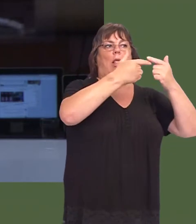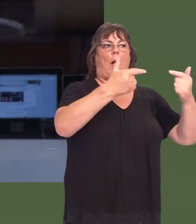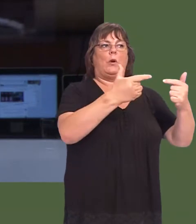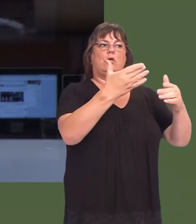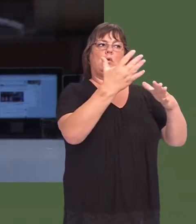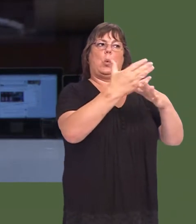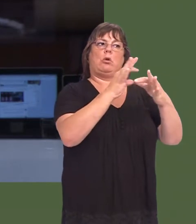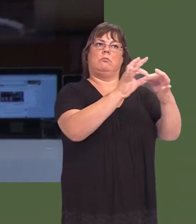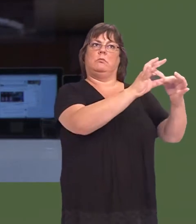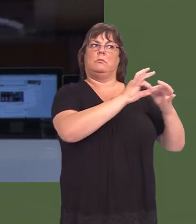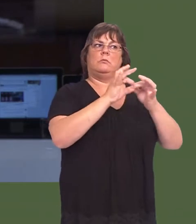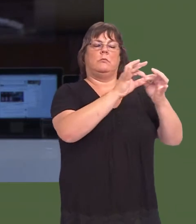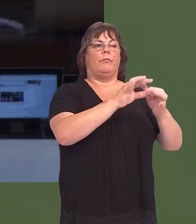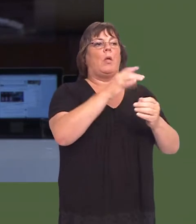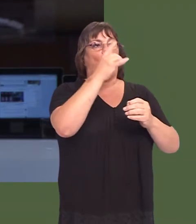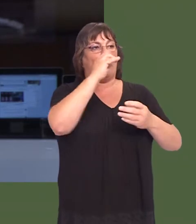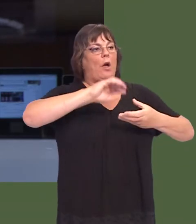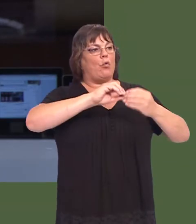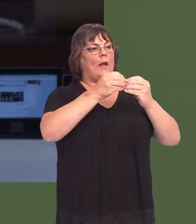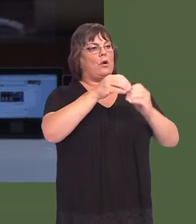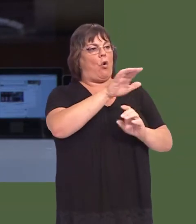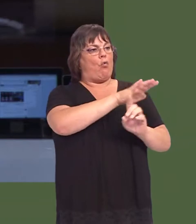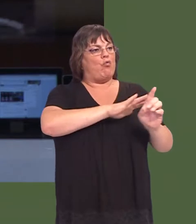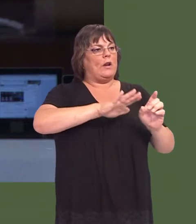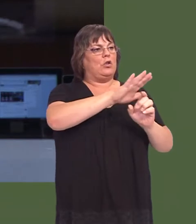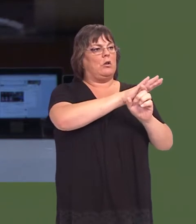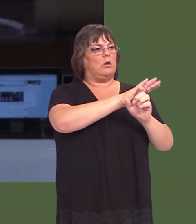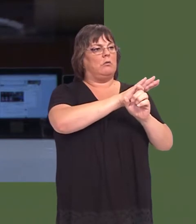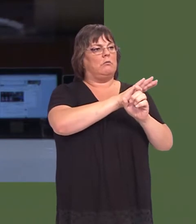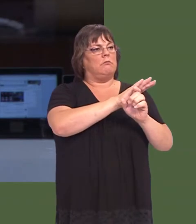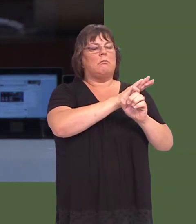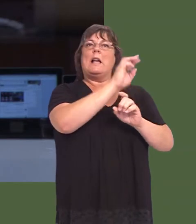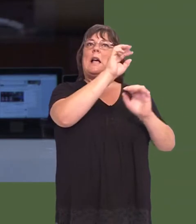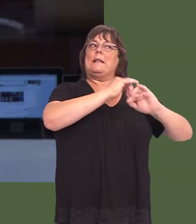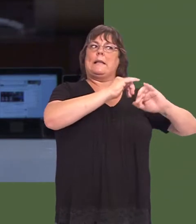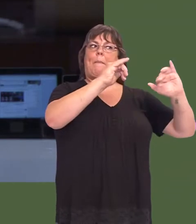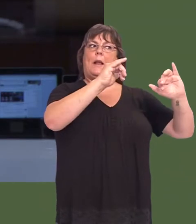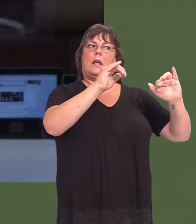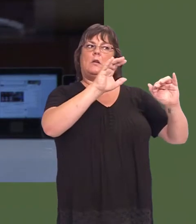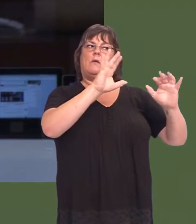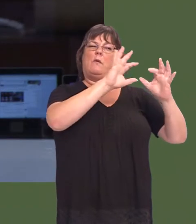We could enhance that to create a regional assembly for the west, which would work alongside